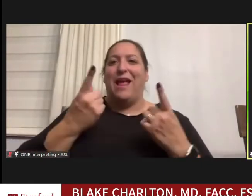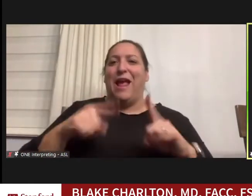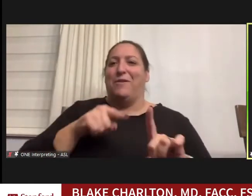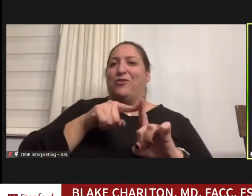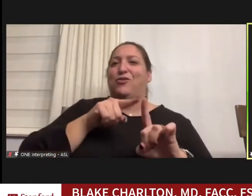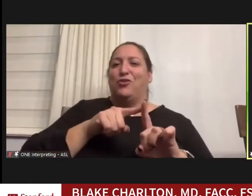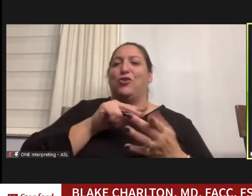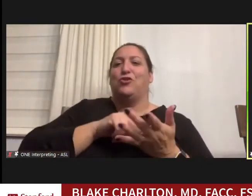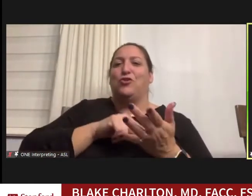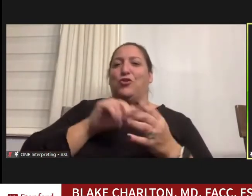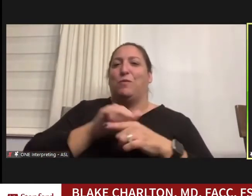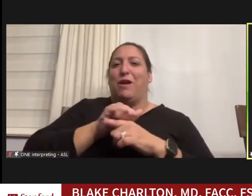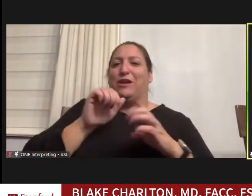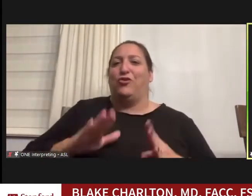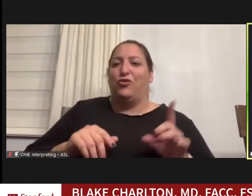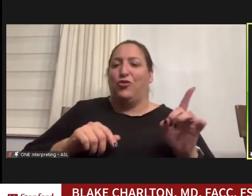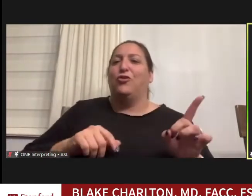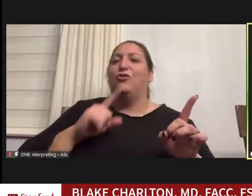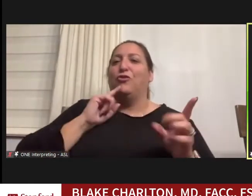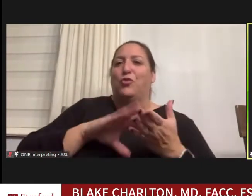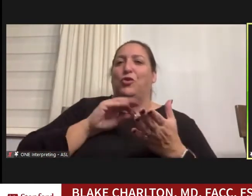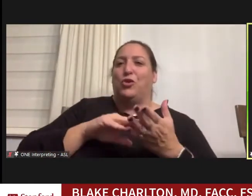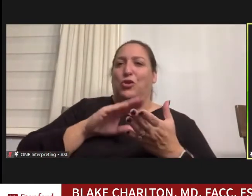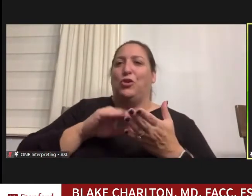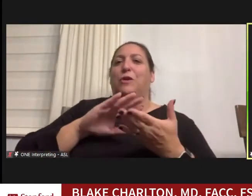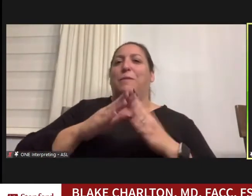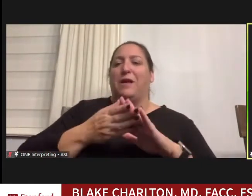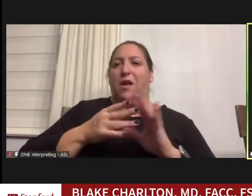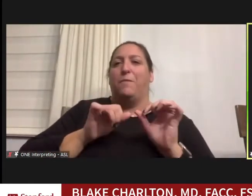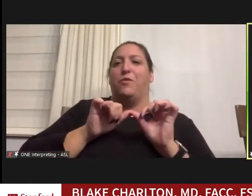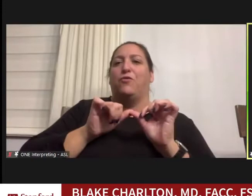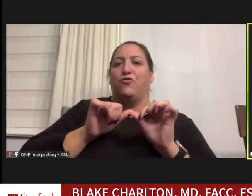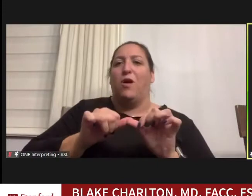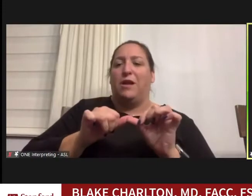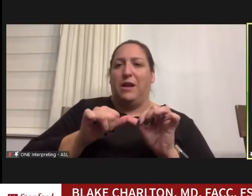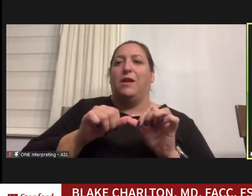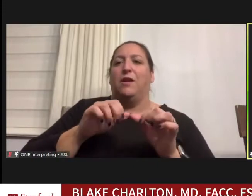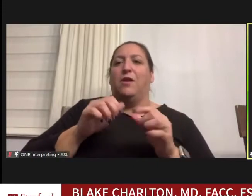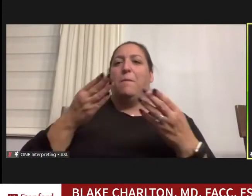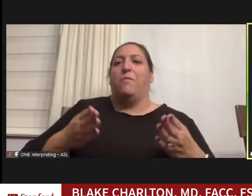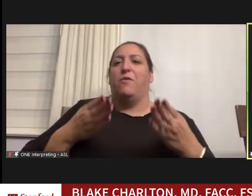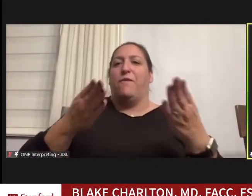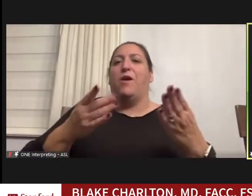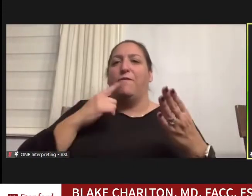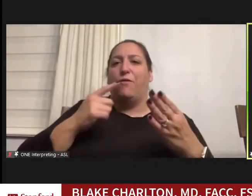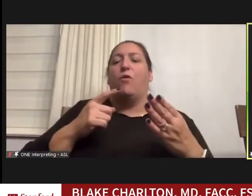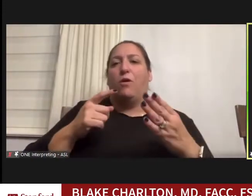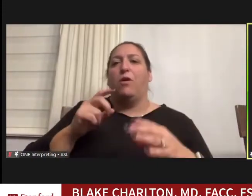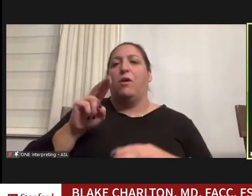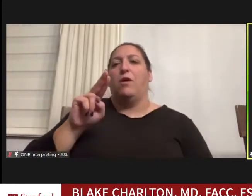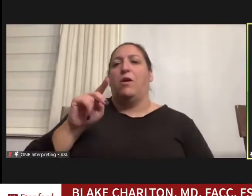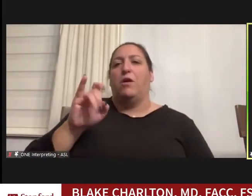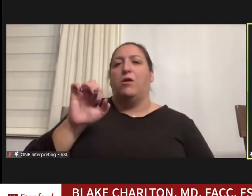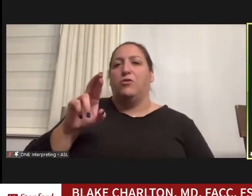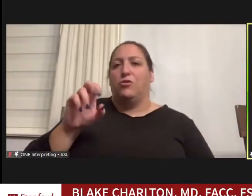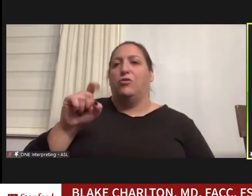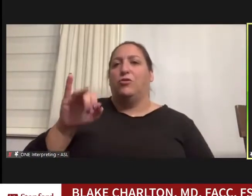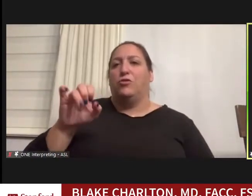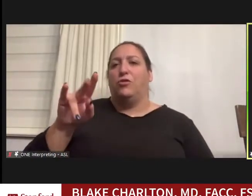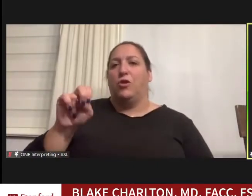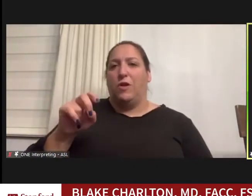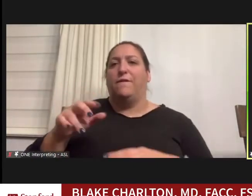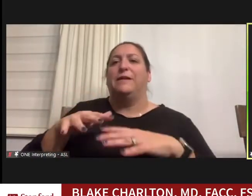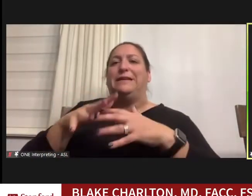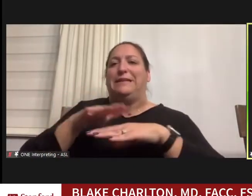was learning to be a primary care provider for underserved rural indigenous people, and